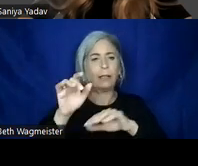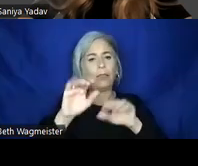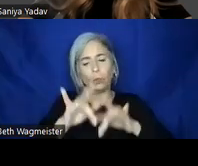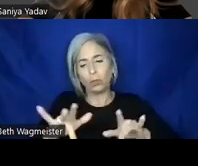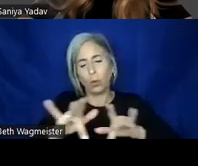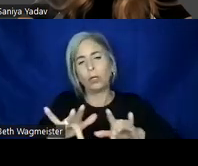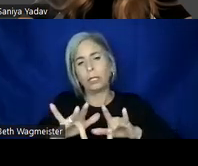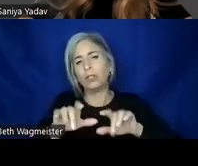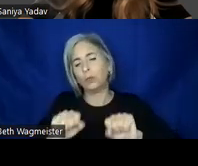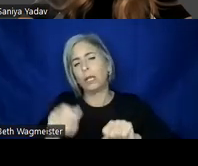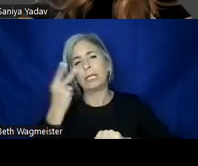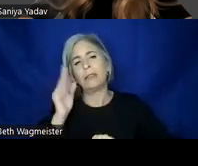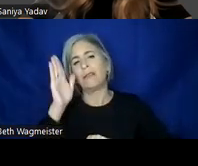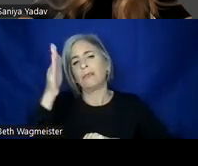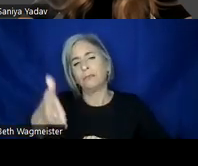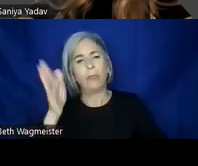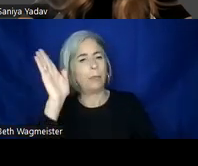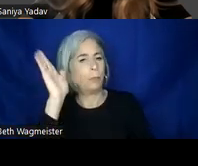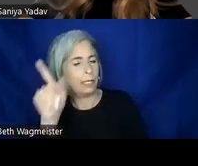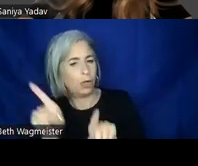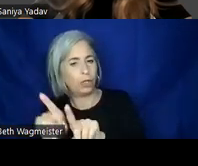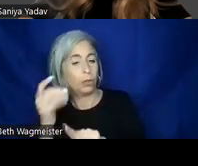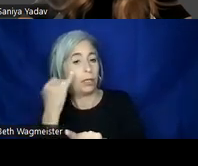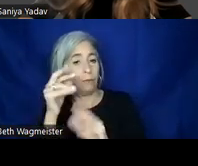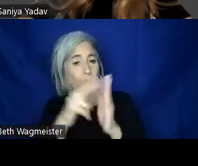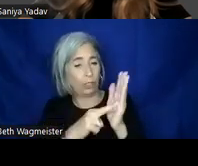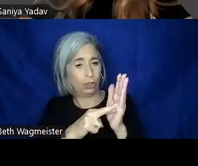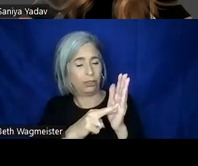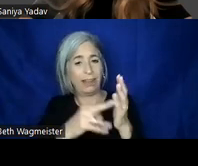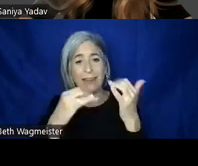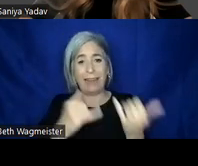presentation to everyone who registered. Now we would like to turn today's